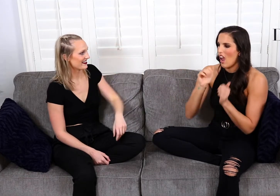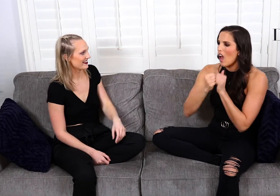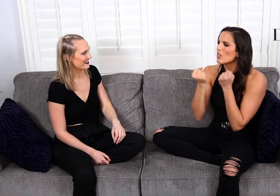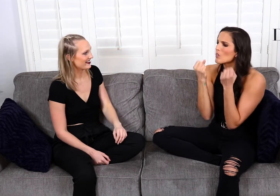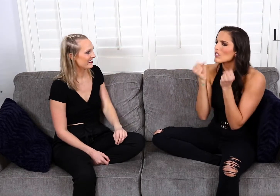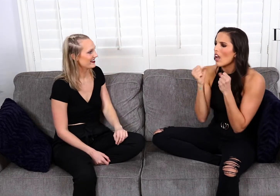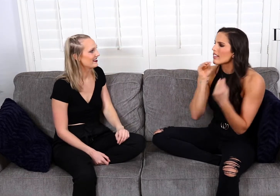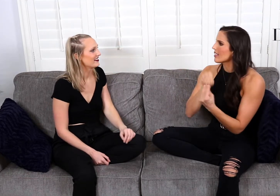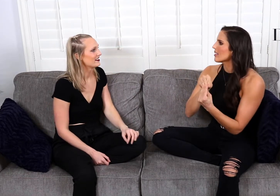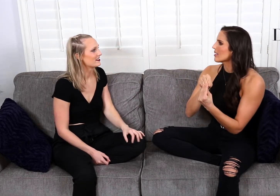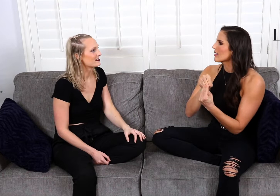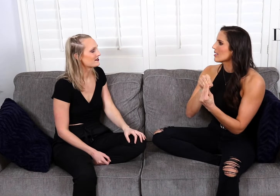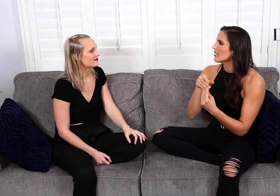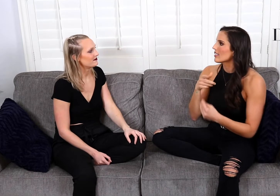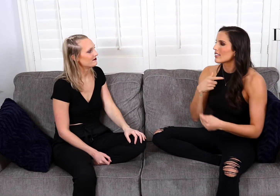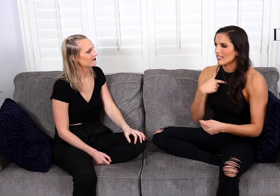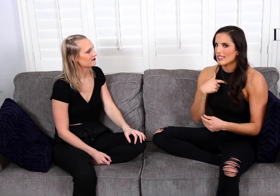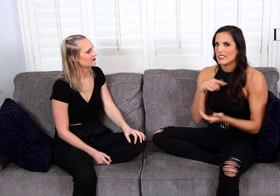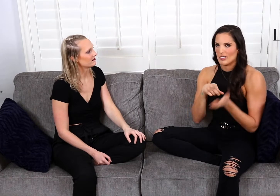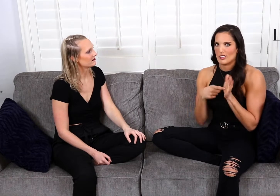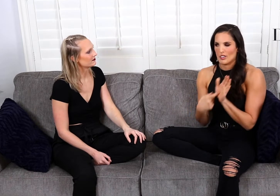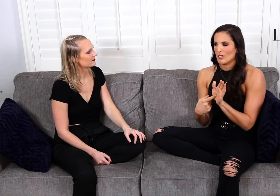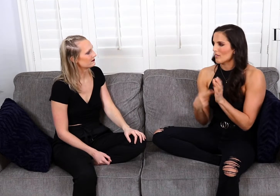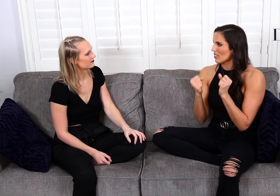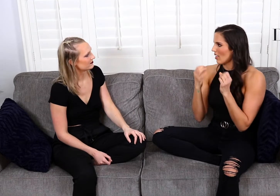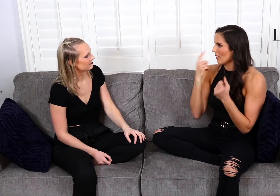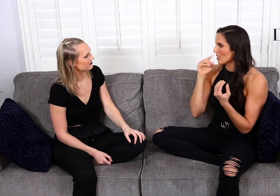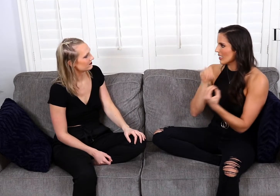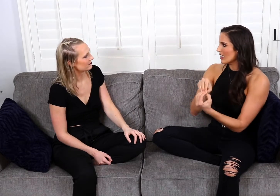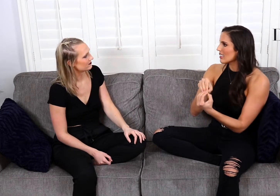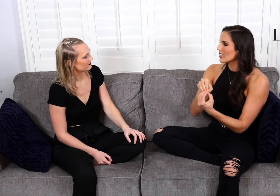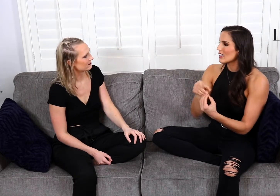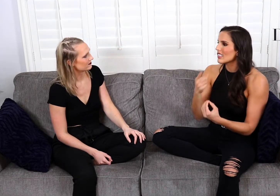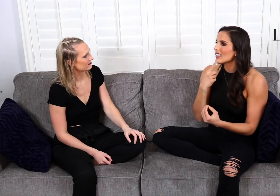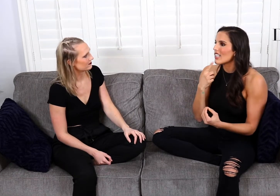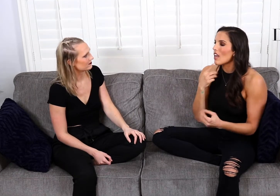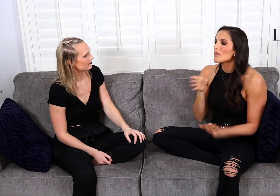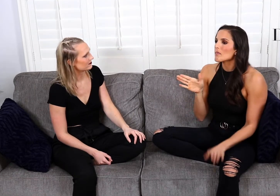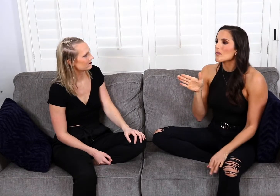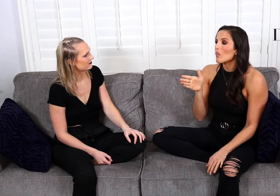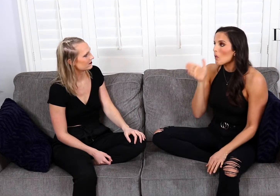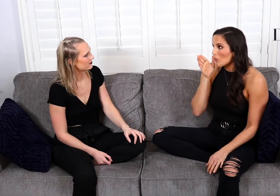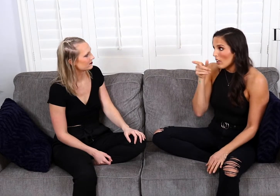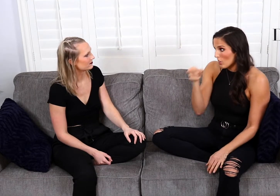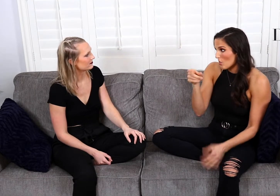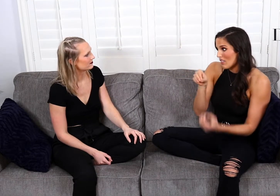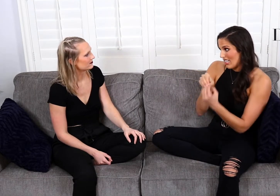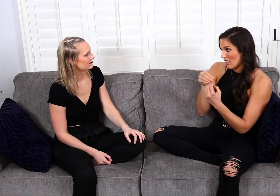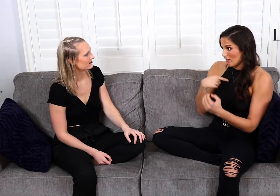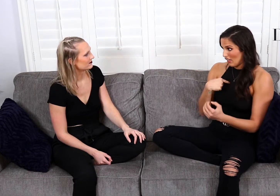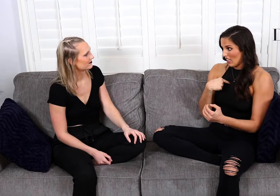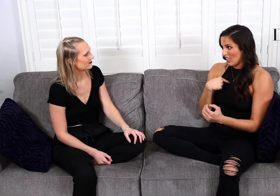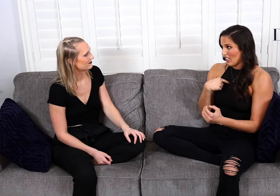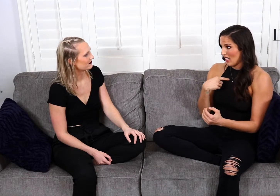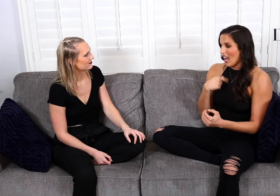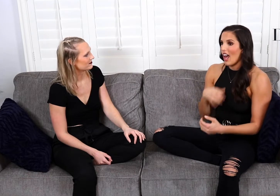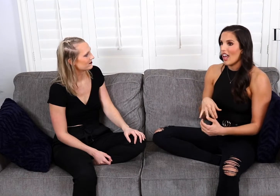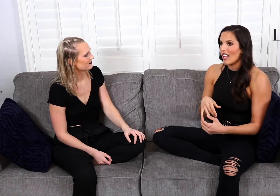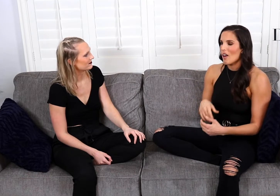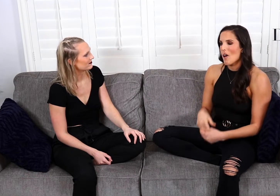“So...how do you sign, kiss?” and I was like, “Okay, I'll show you the sign...” then he signed, “Will you kiss me?” and I was like,